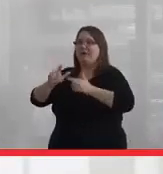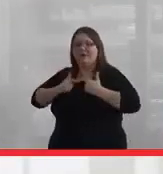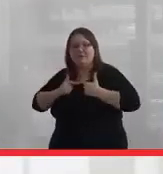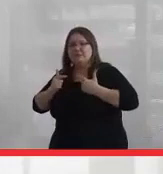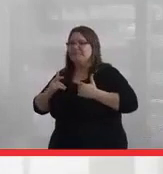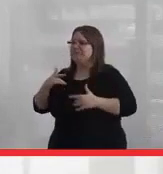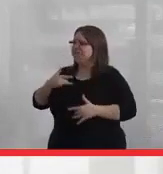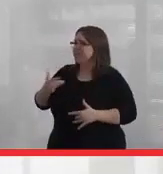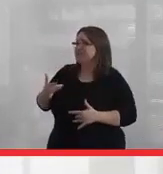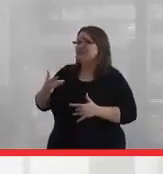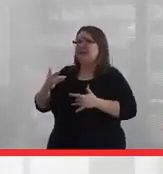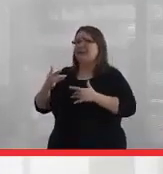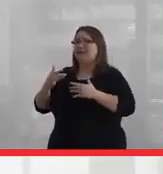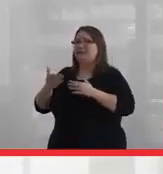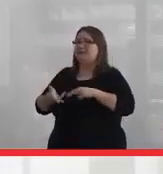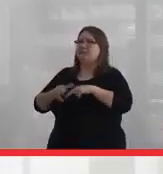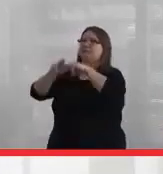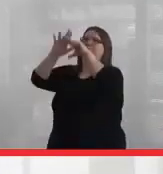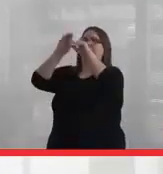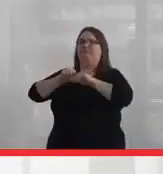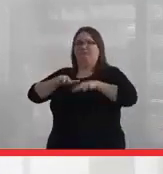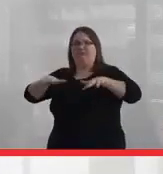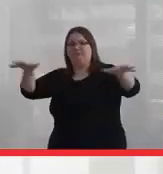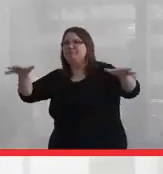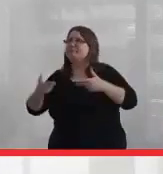increasing our visibility, increasing the understanding